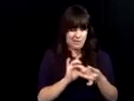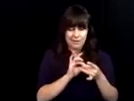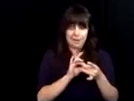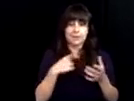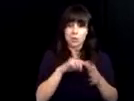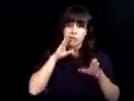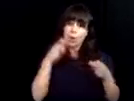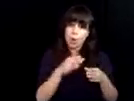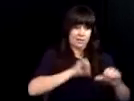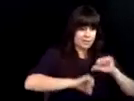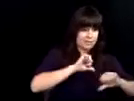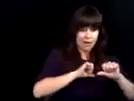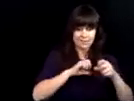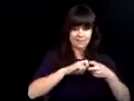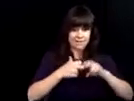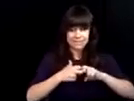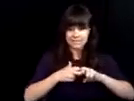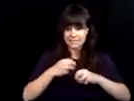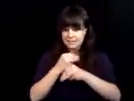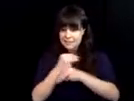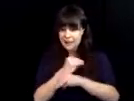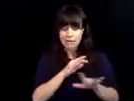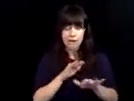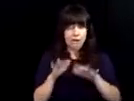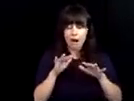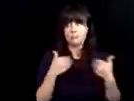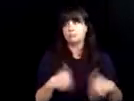it, the sense sores and we want to make sure they understand